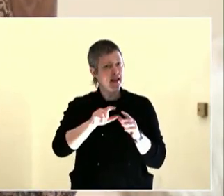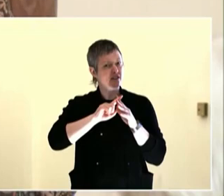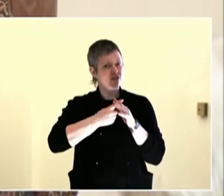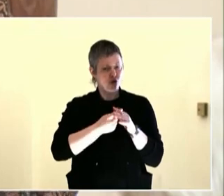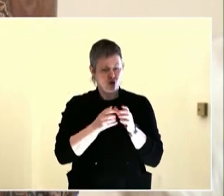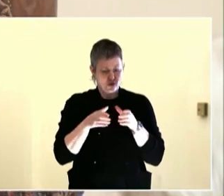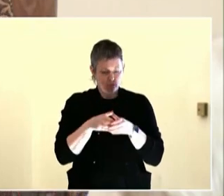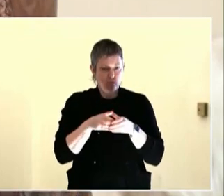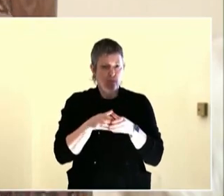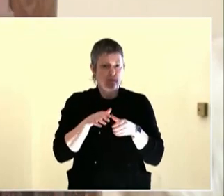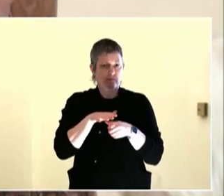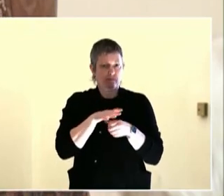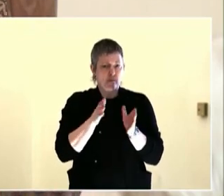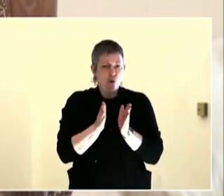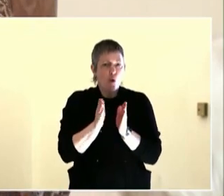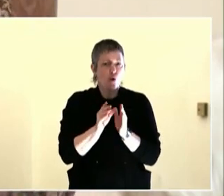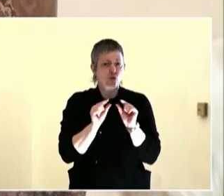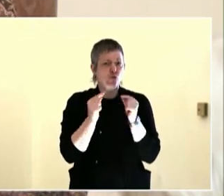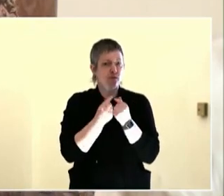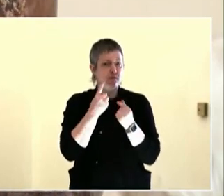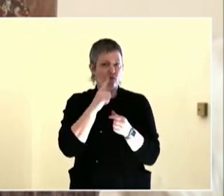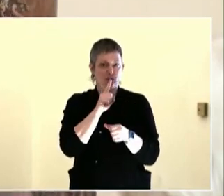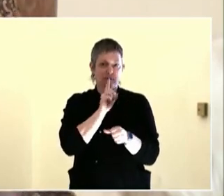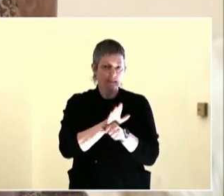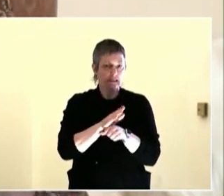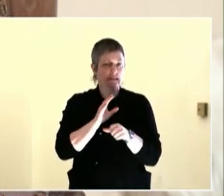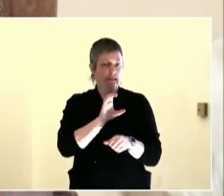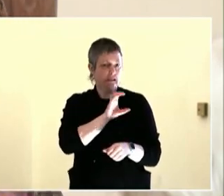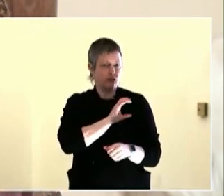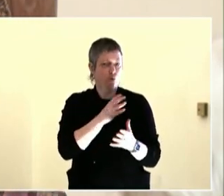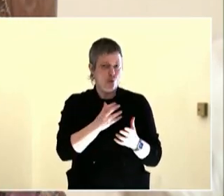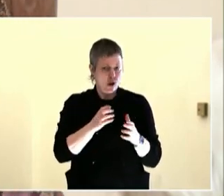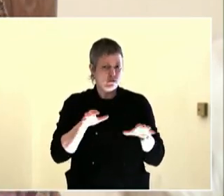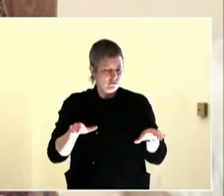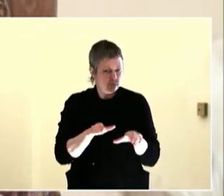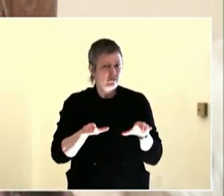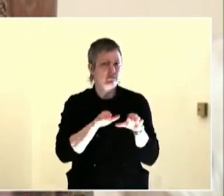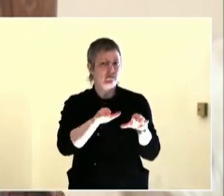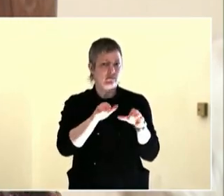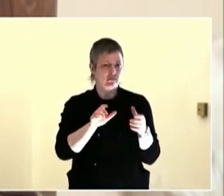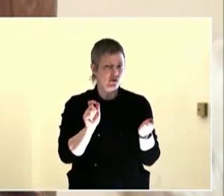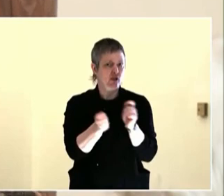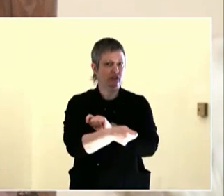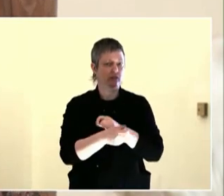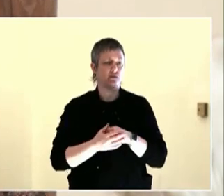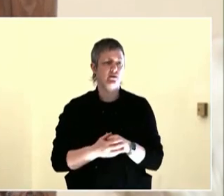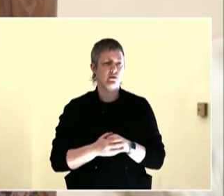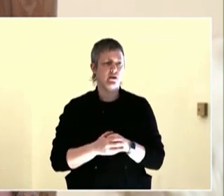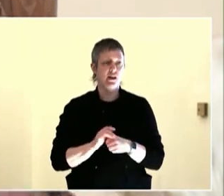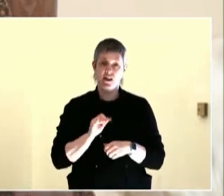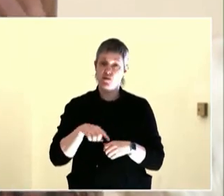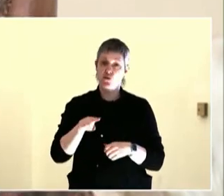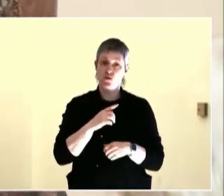process to move forward. First step always is, educating on the subject matter.